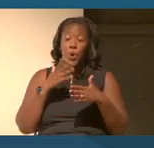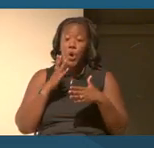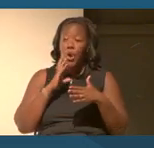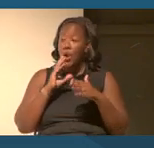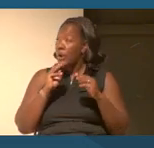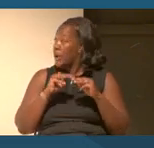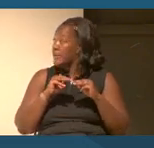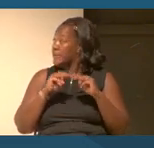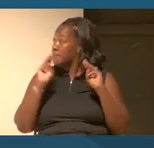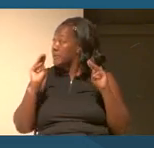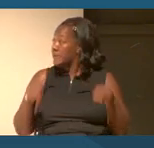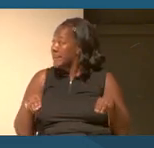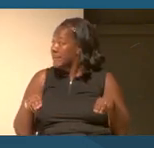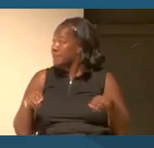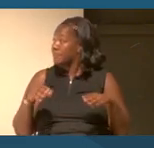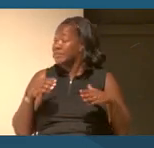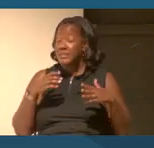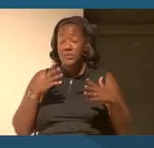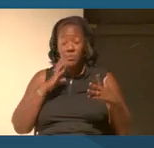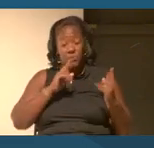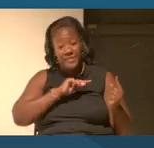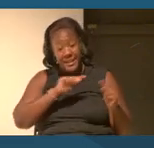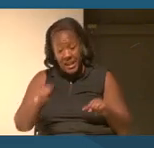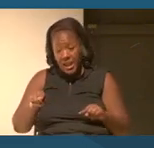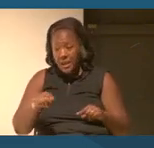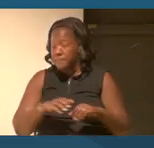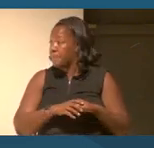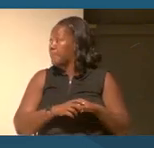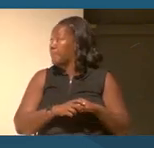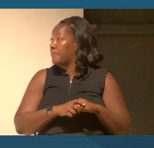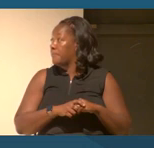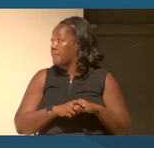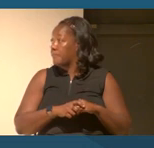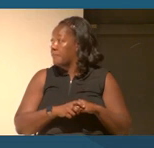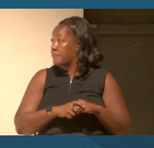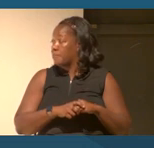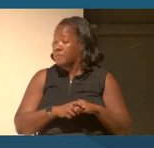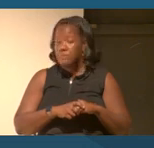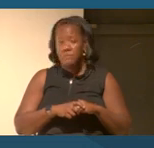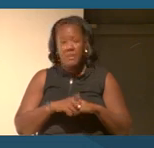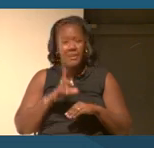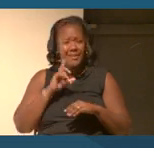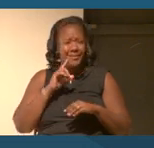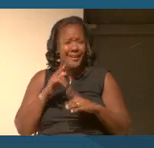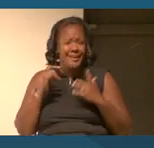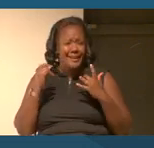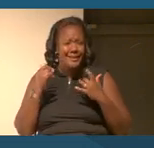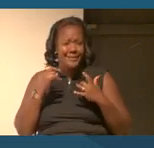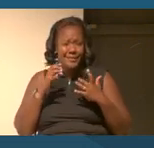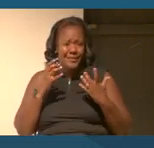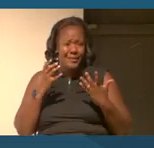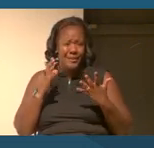They get to be both in our Spark lab and our Wonder Place. I think that's a great question. I think we need more.